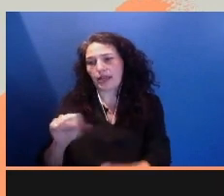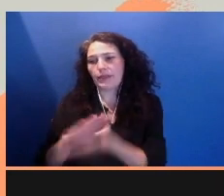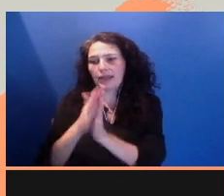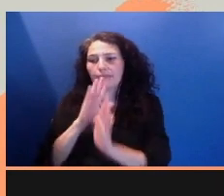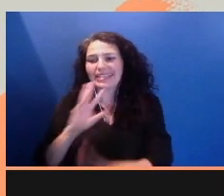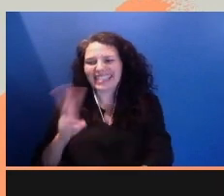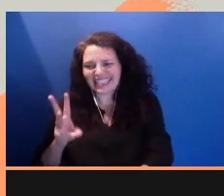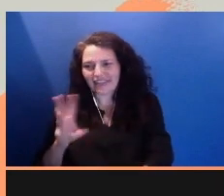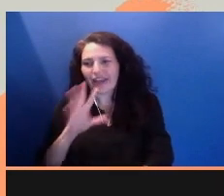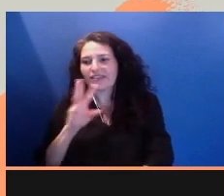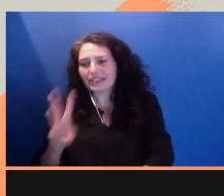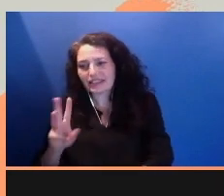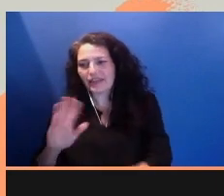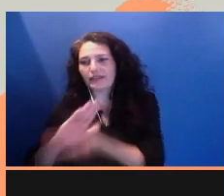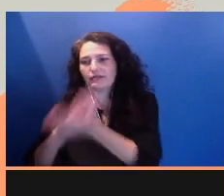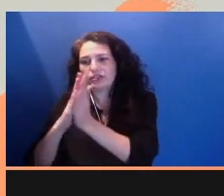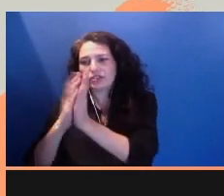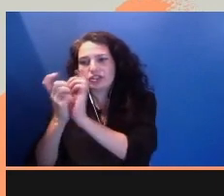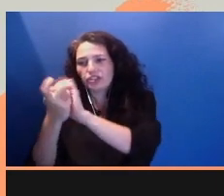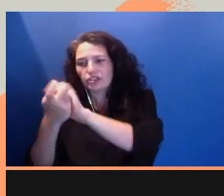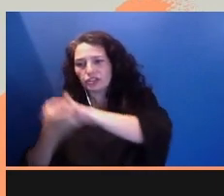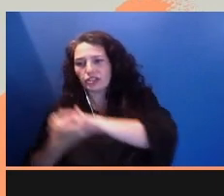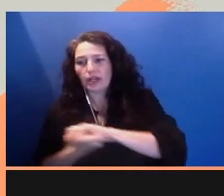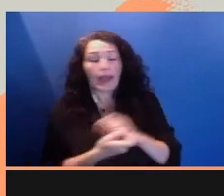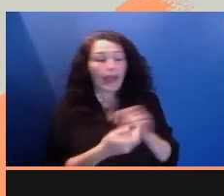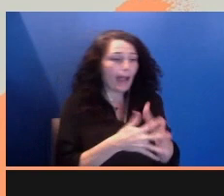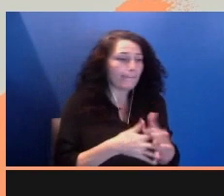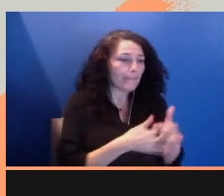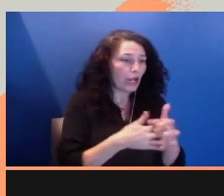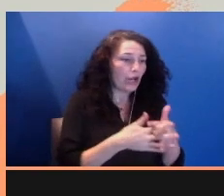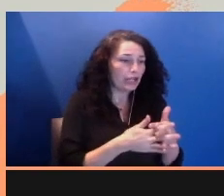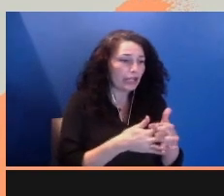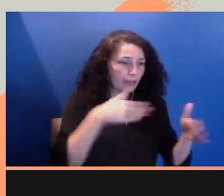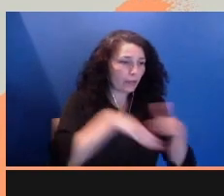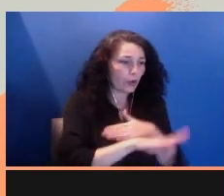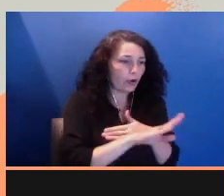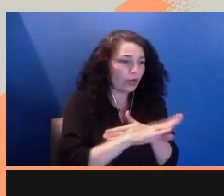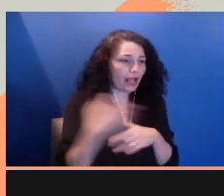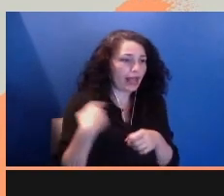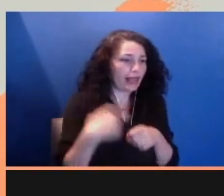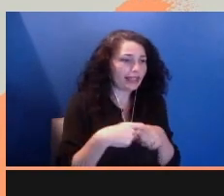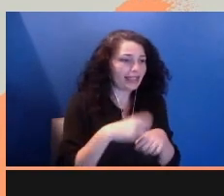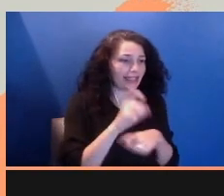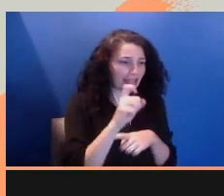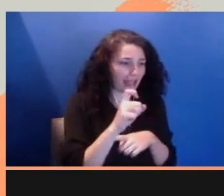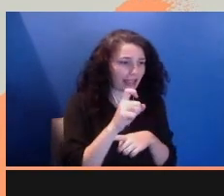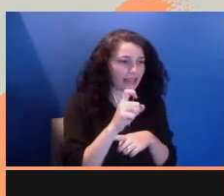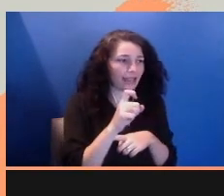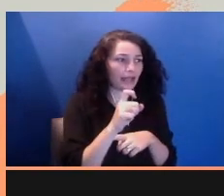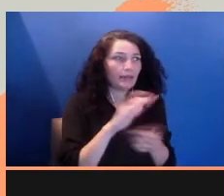a million American-born Latinx teenagers hit 18 each year. That's voting age.